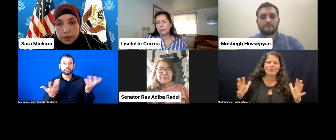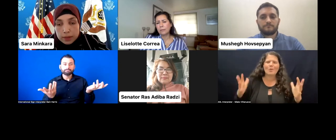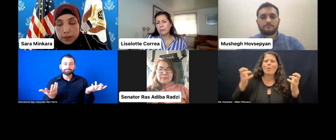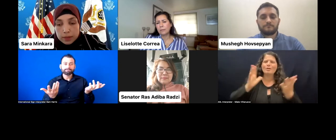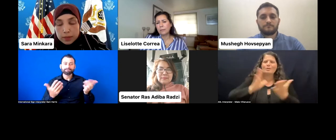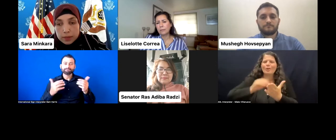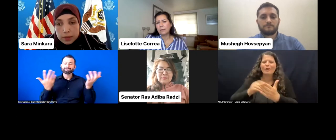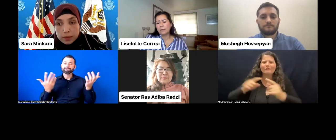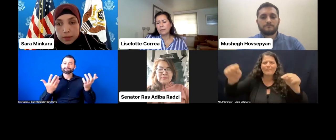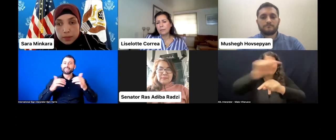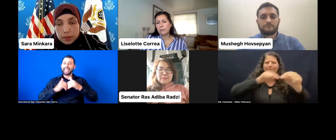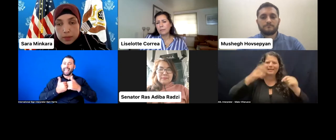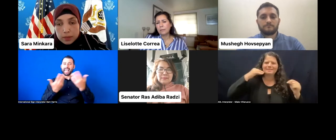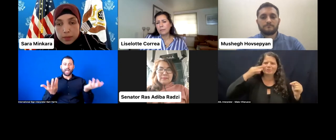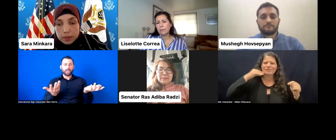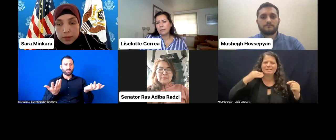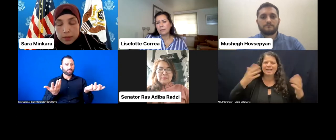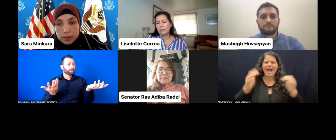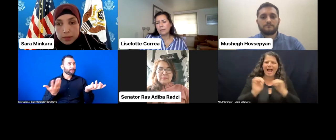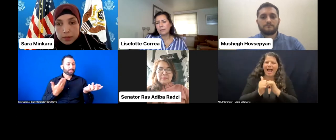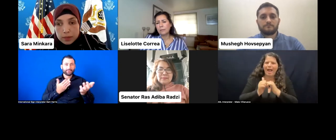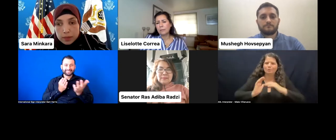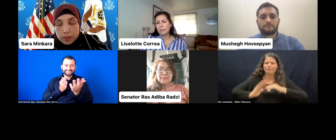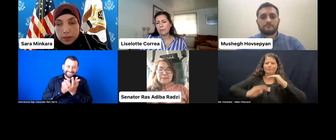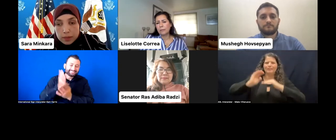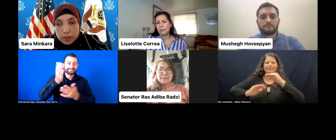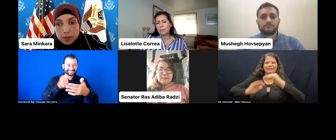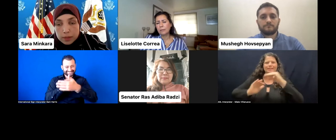and to learn, and to build our leadership